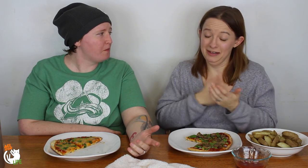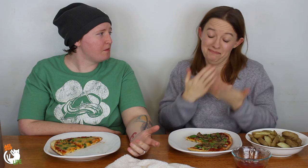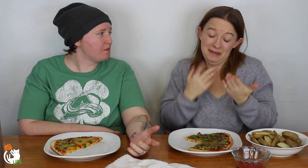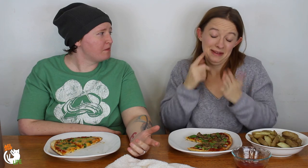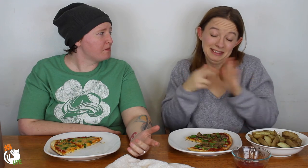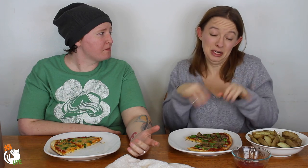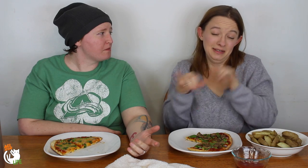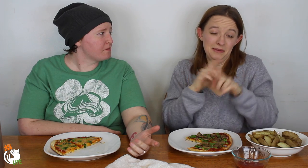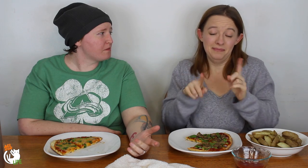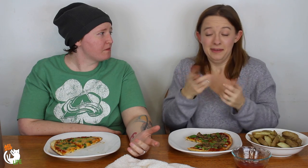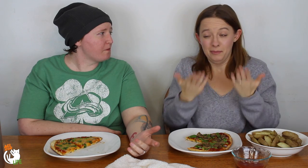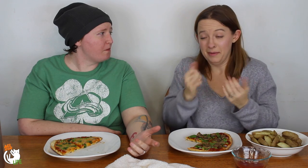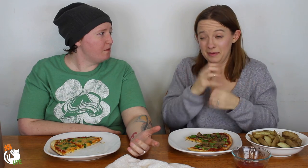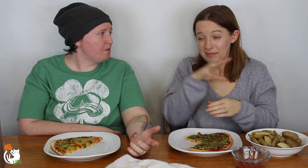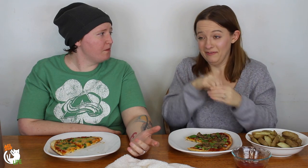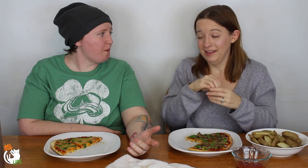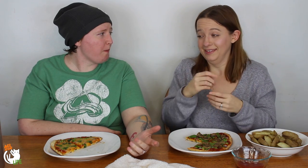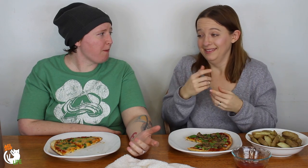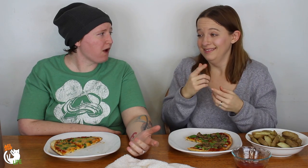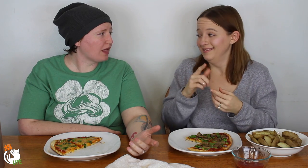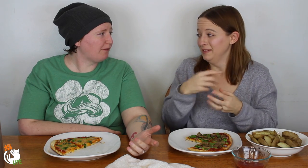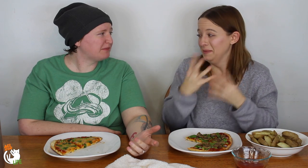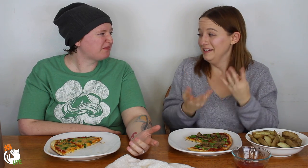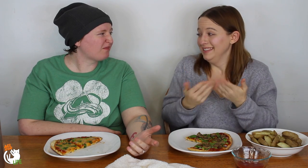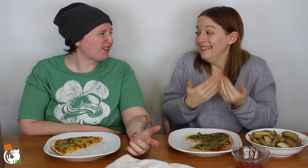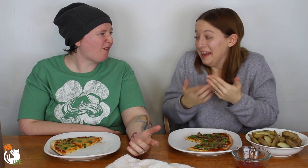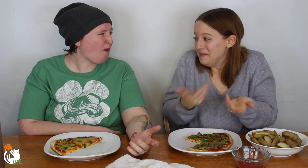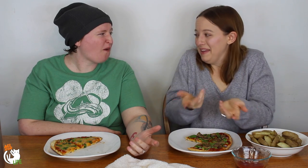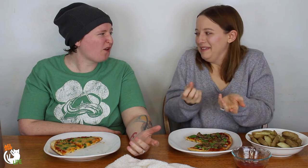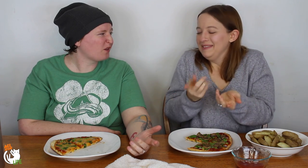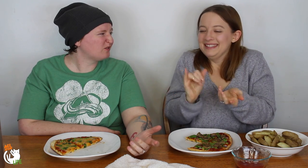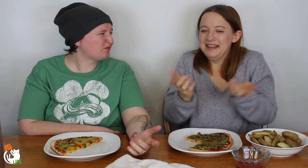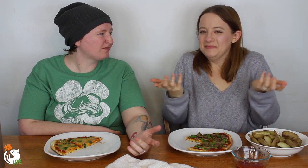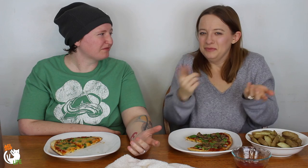I'm sorry, maybe this is stereotyping but they probably wouldn't want to include queer anyways.